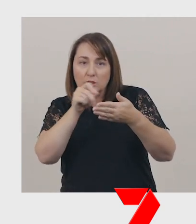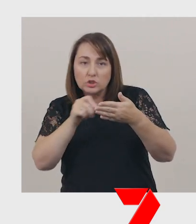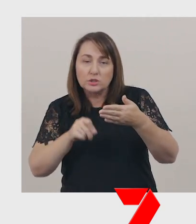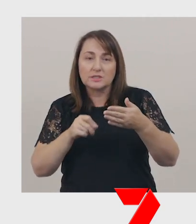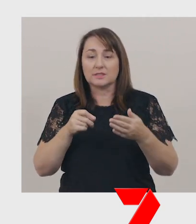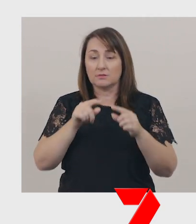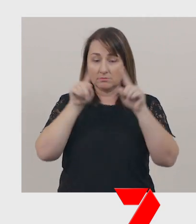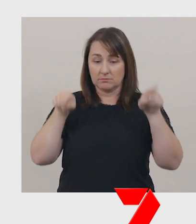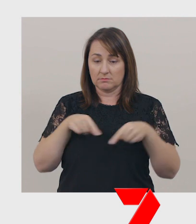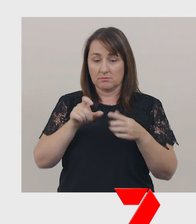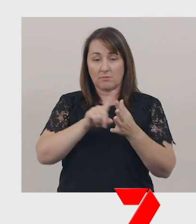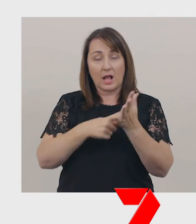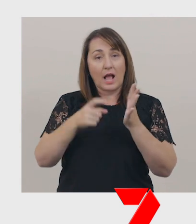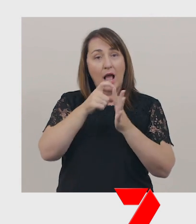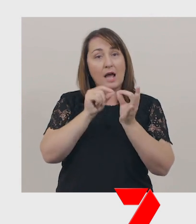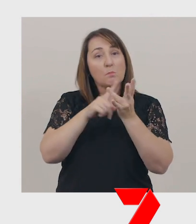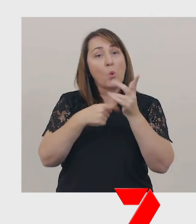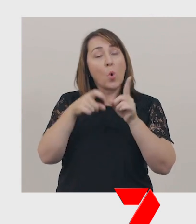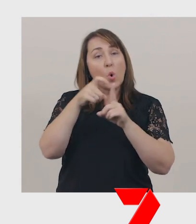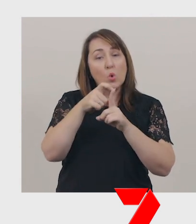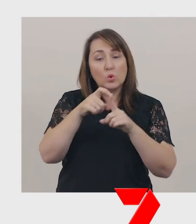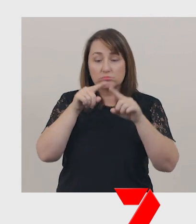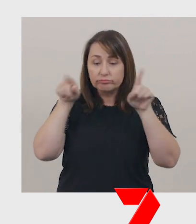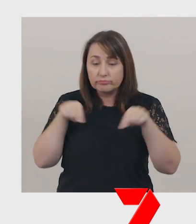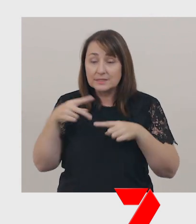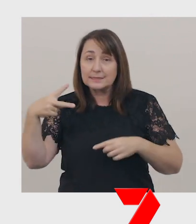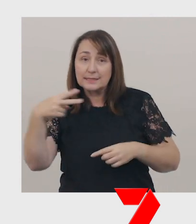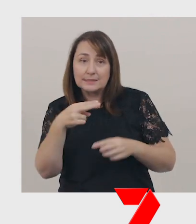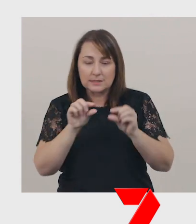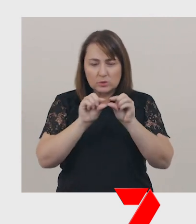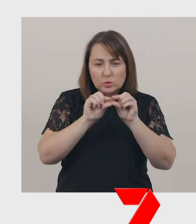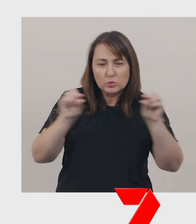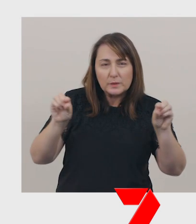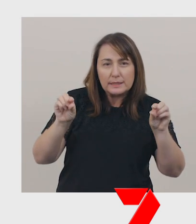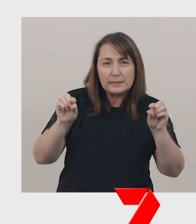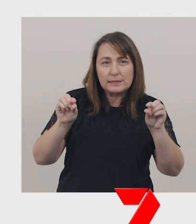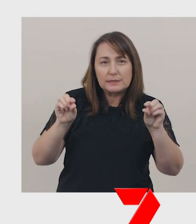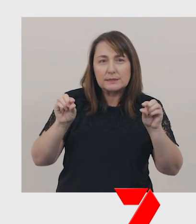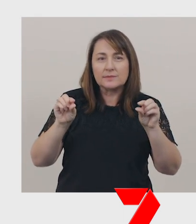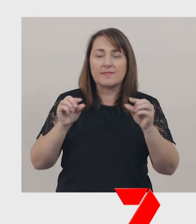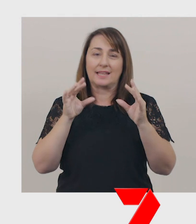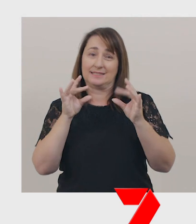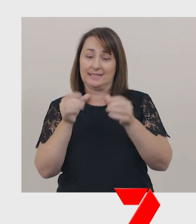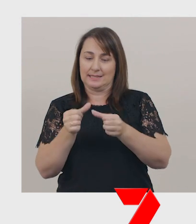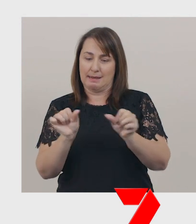a twig or paddle pop stick, and sticky tape. A procedure also includes a method,